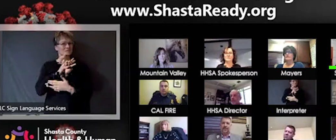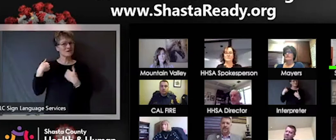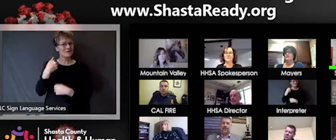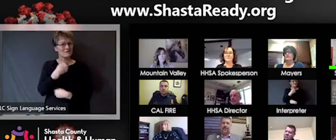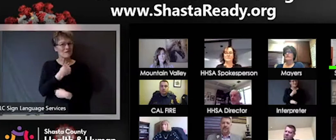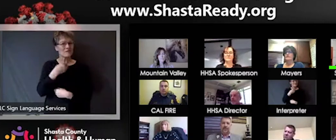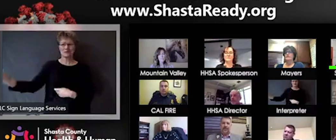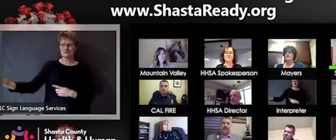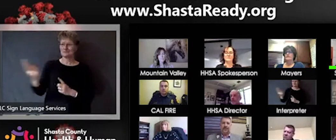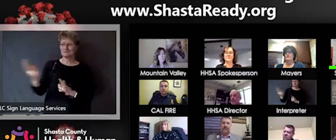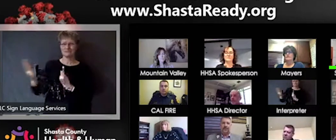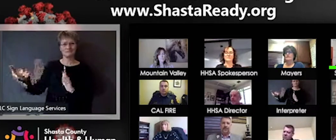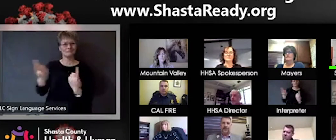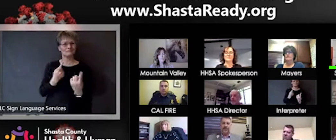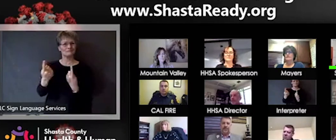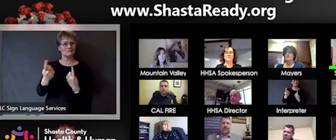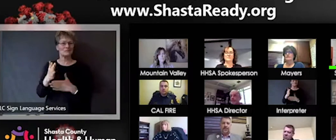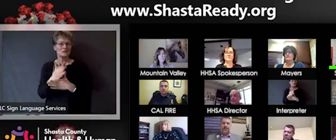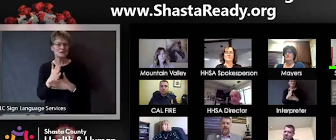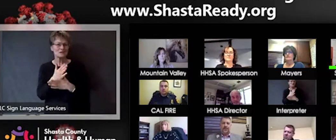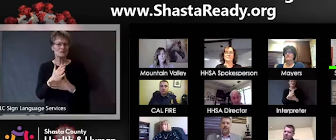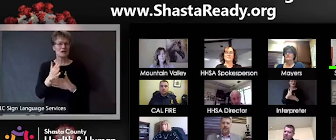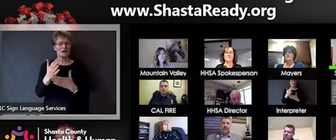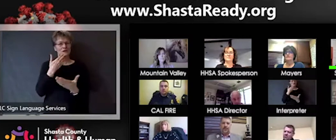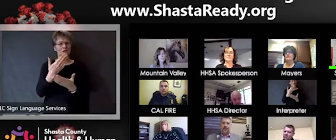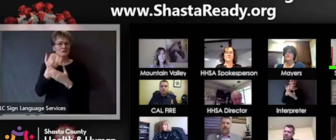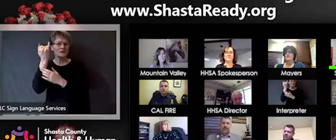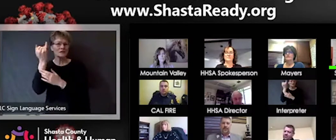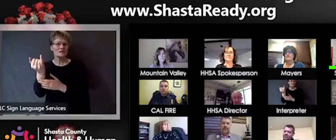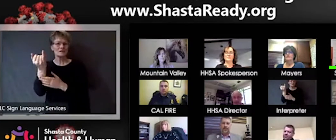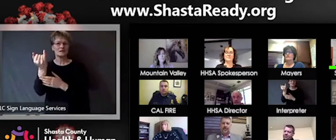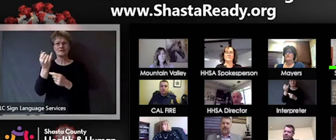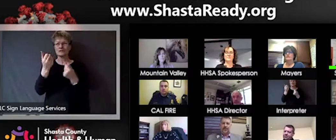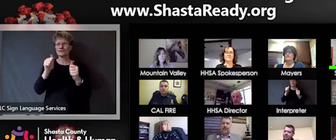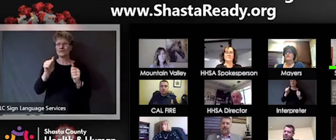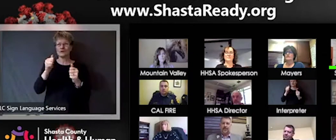make sure that we've really thought of everything we can. And it's been very